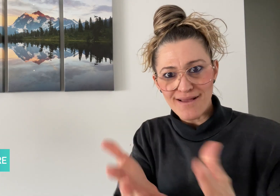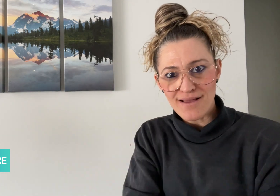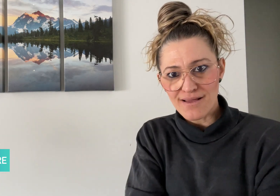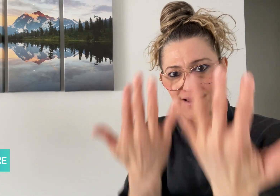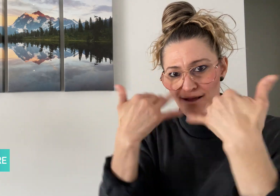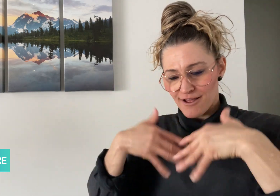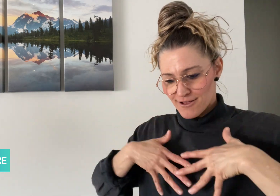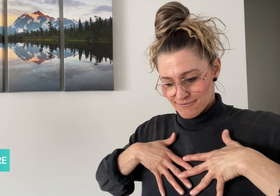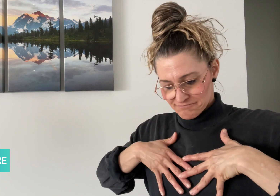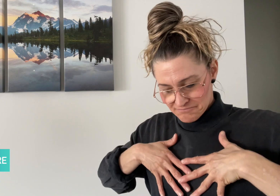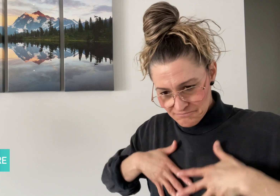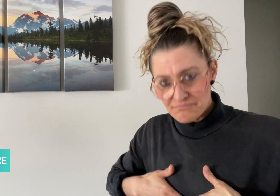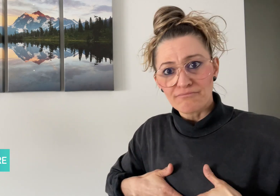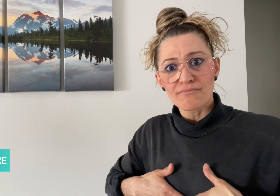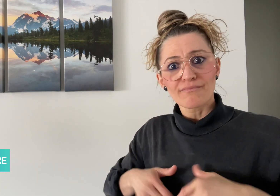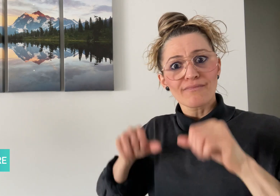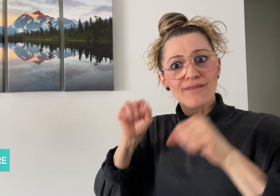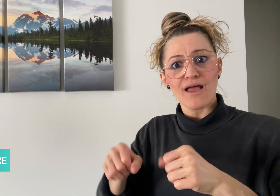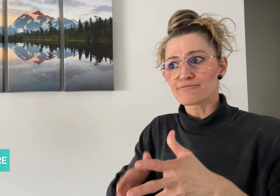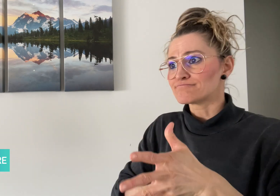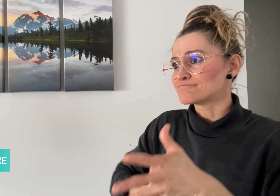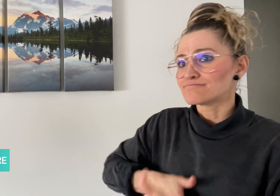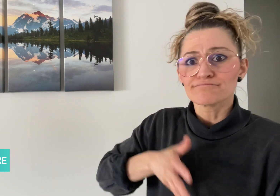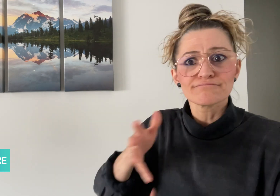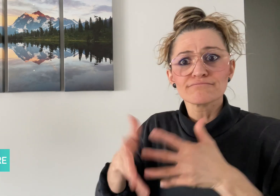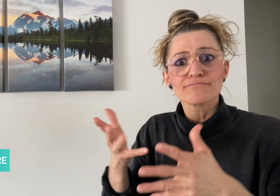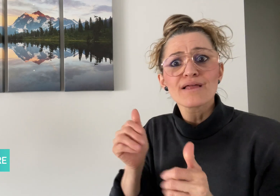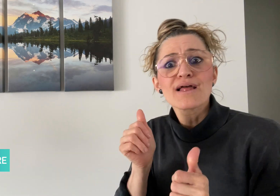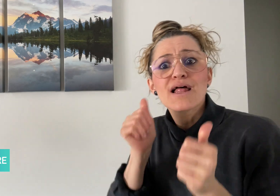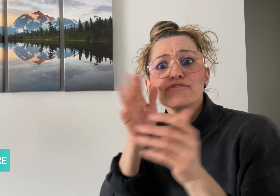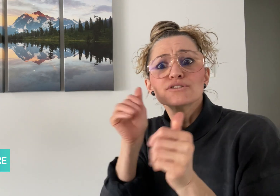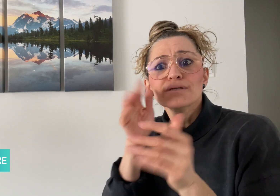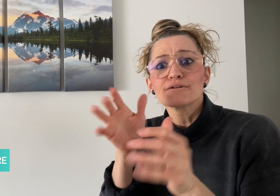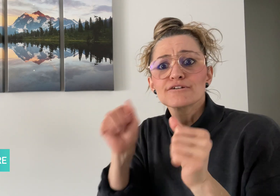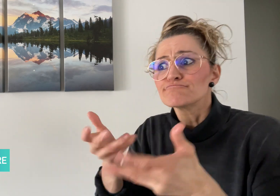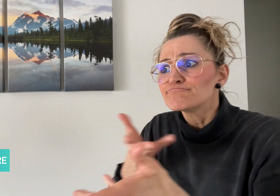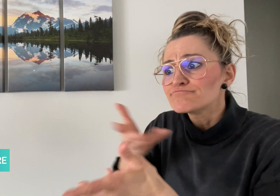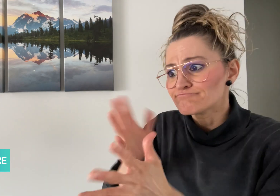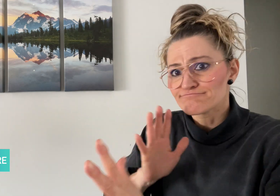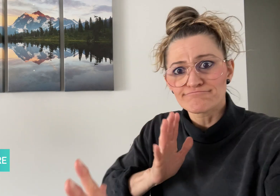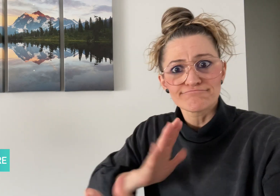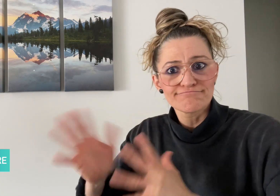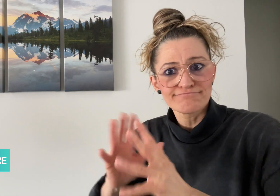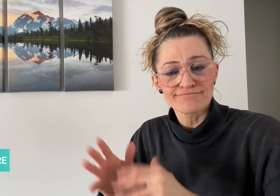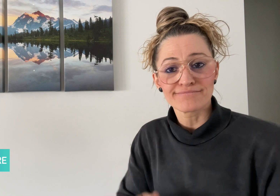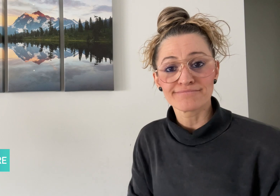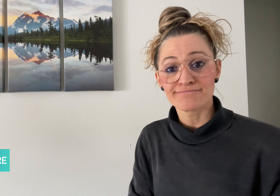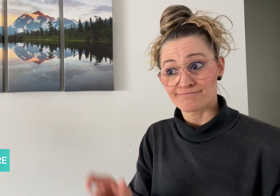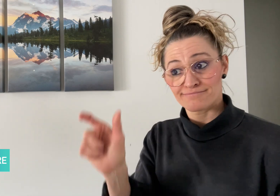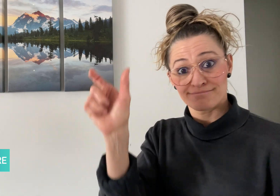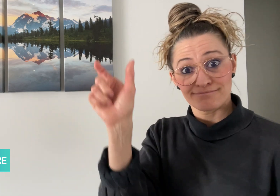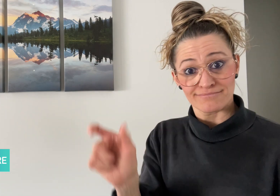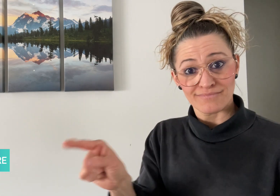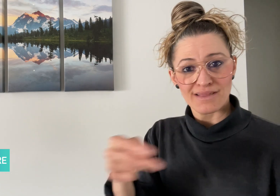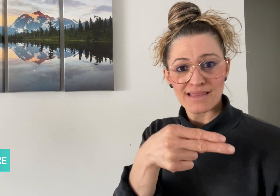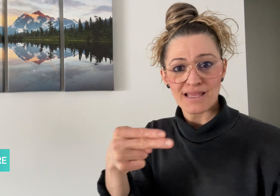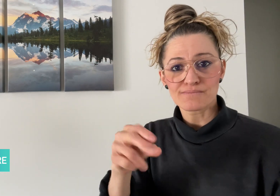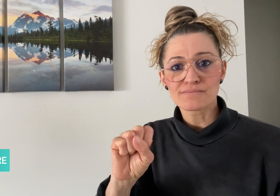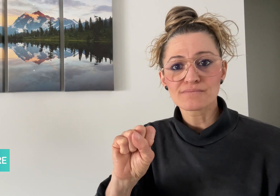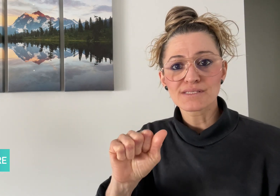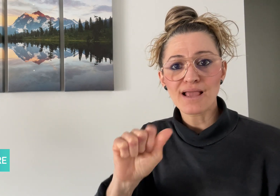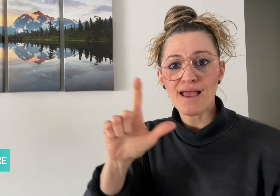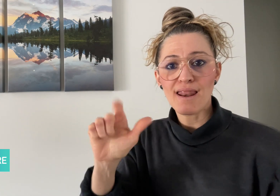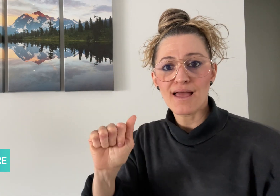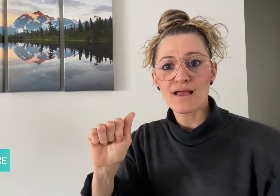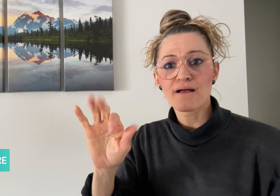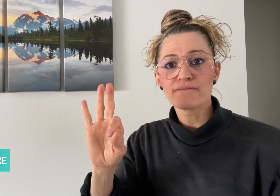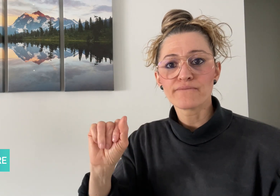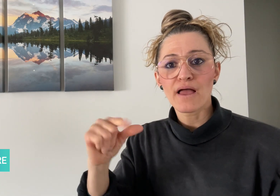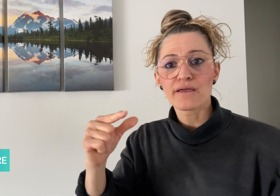sign language and incorporate signs in their daily conversations.